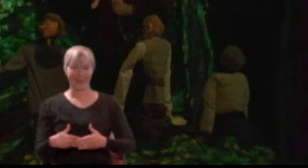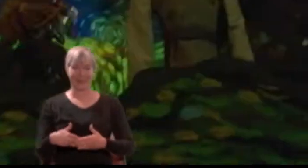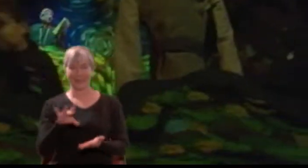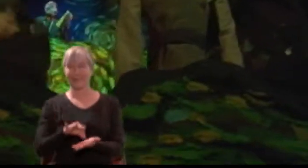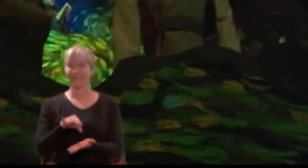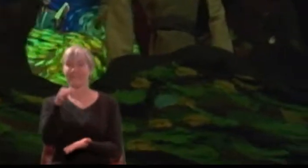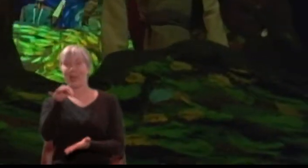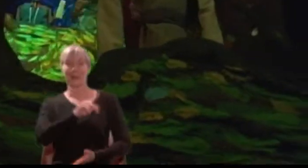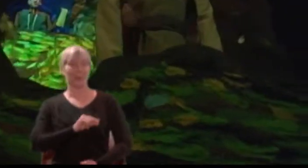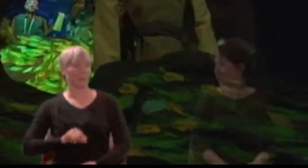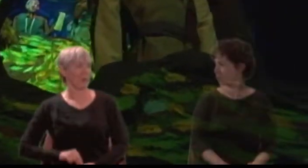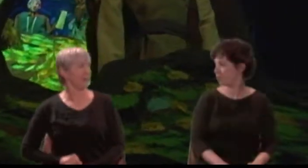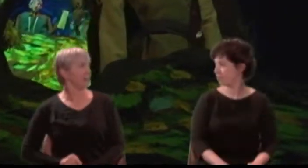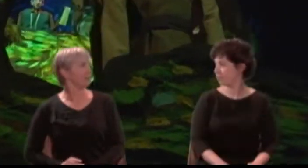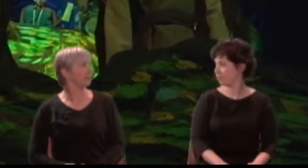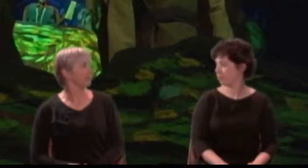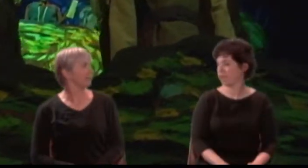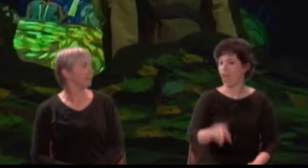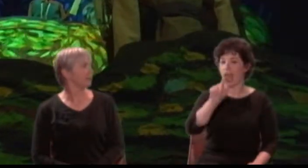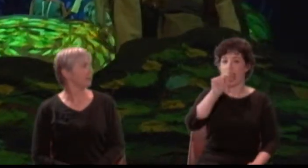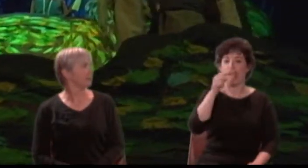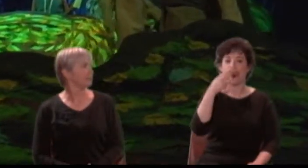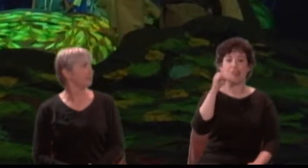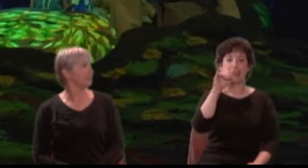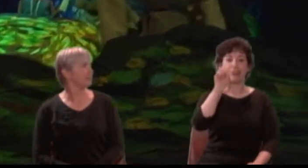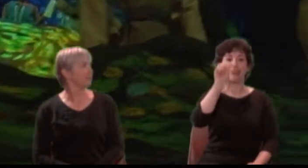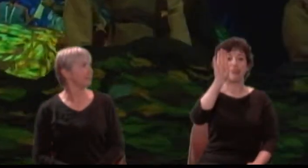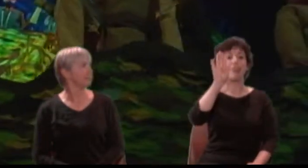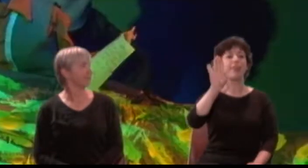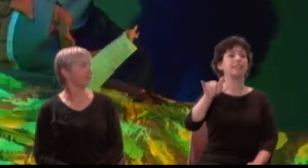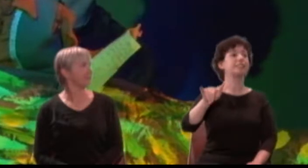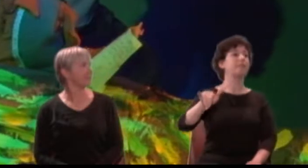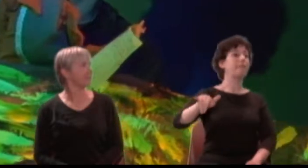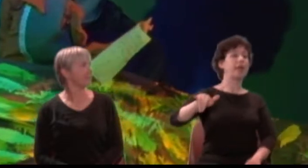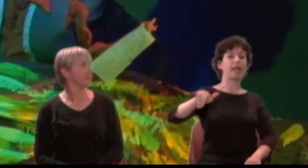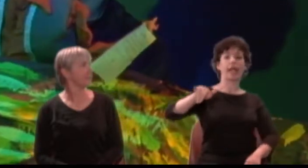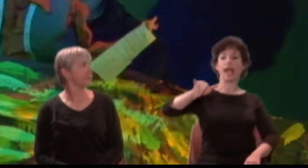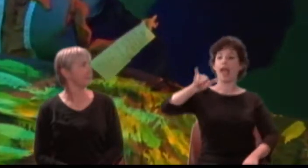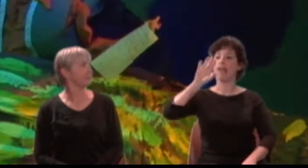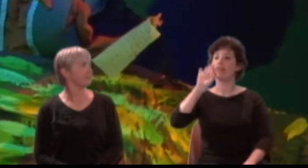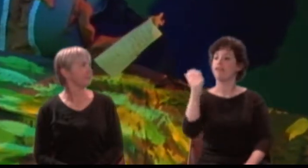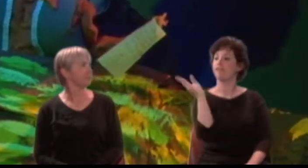Bottom: (As Pyramus) Thisby, the flower of odious savors sweet -